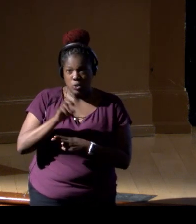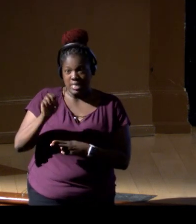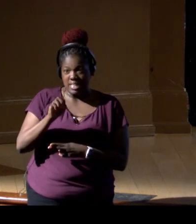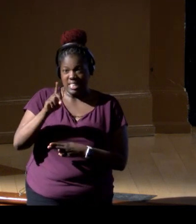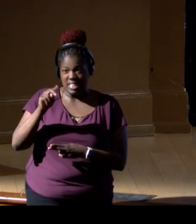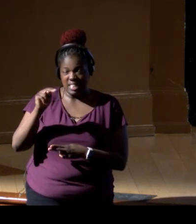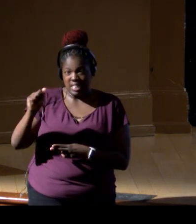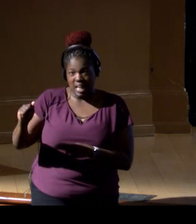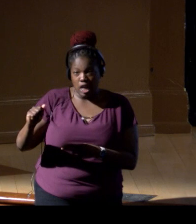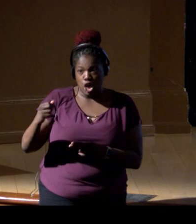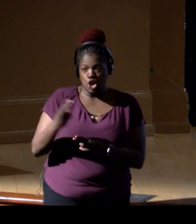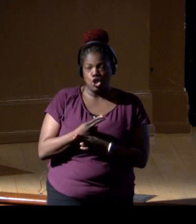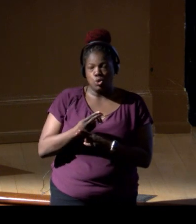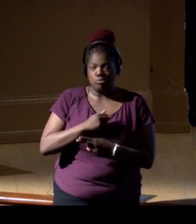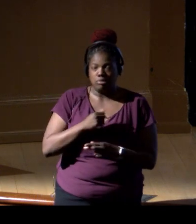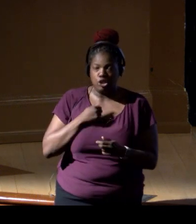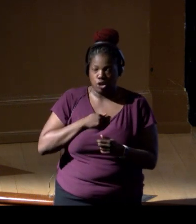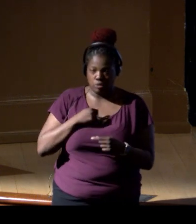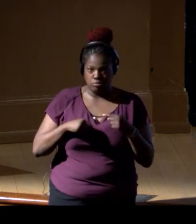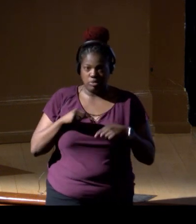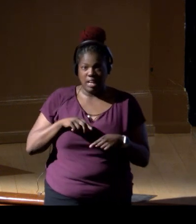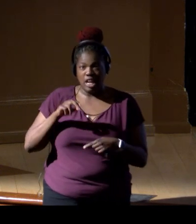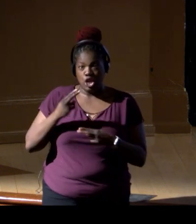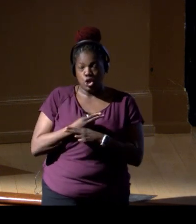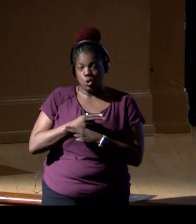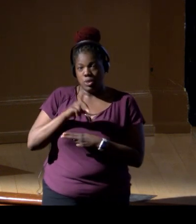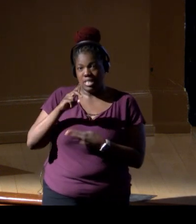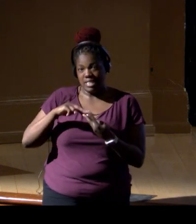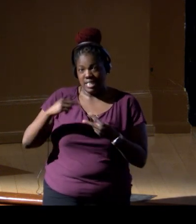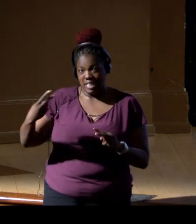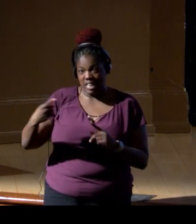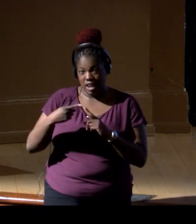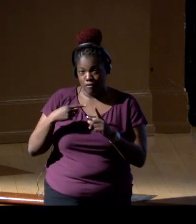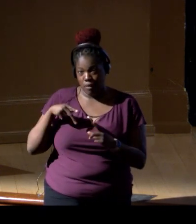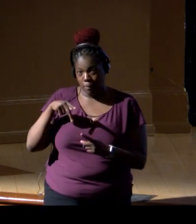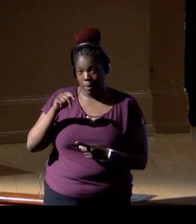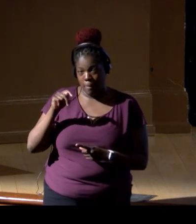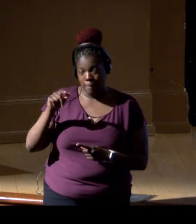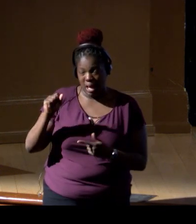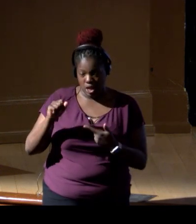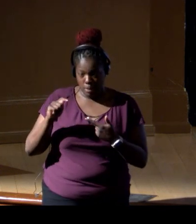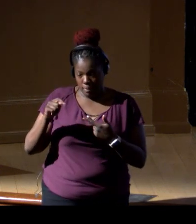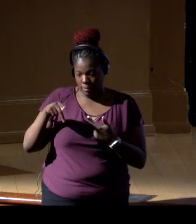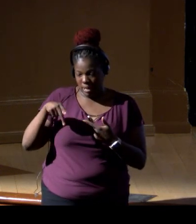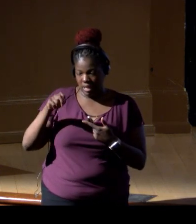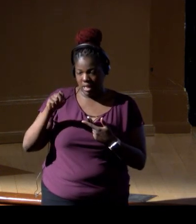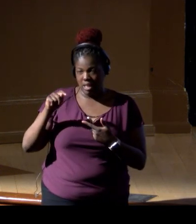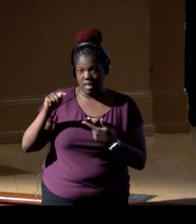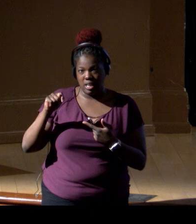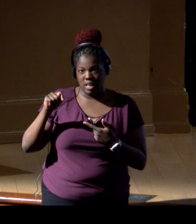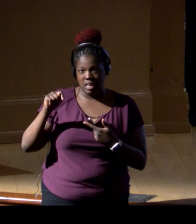so to use DNA, sorry, to use DNA from those pelts and the bones and also from other museums